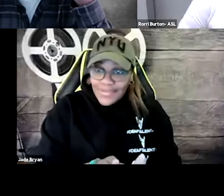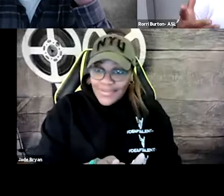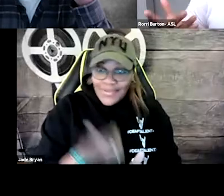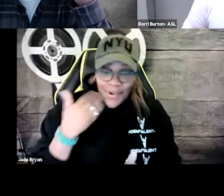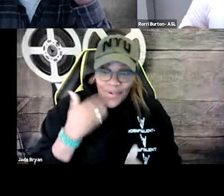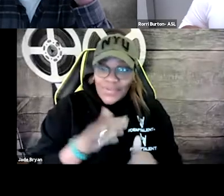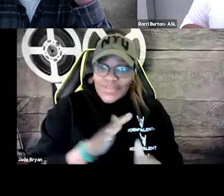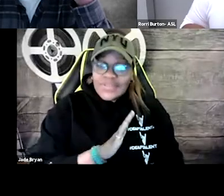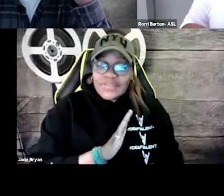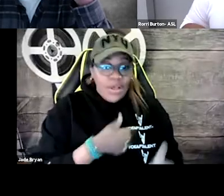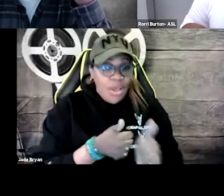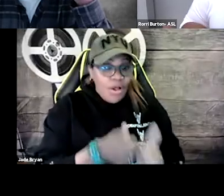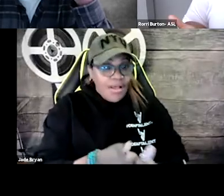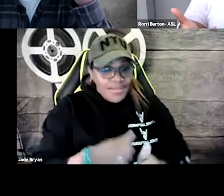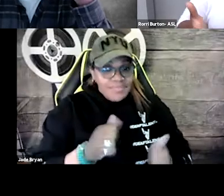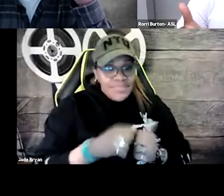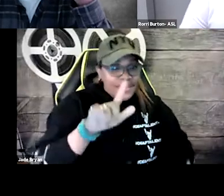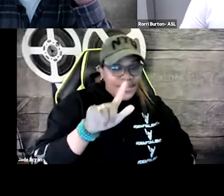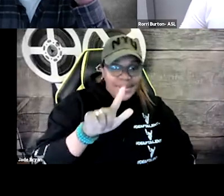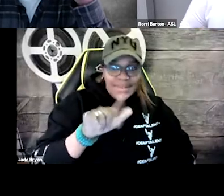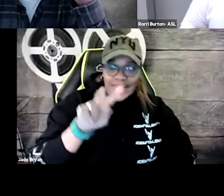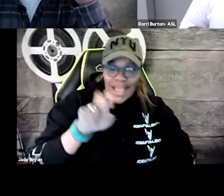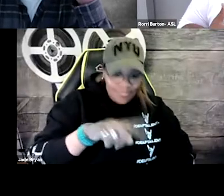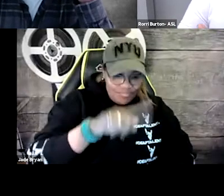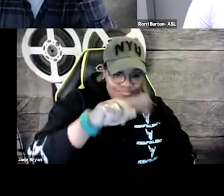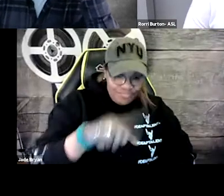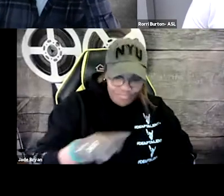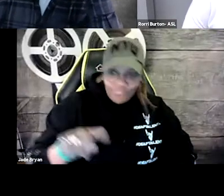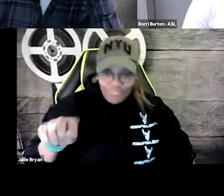that helps me know what the tone is, that helps me go along with it.